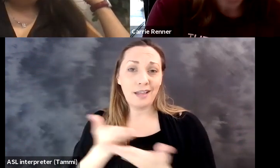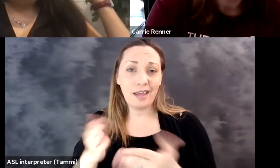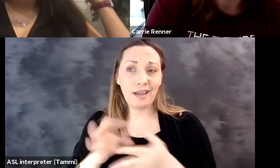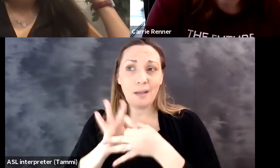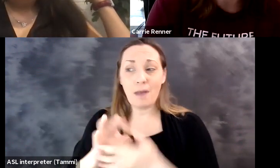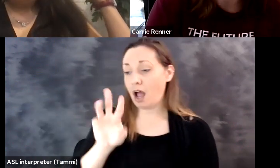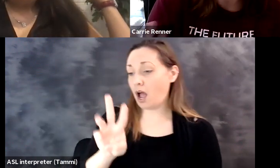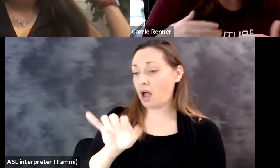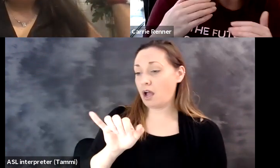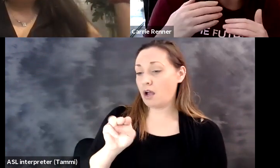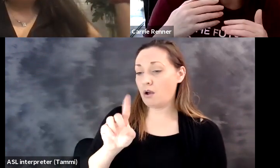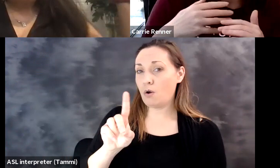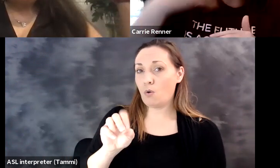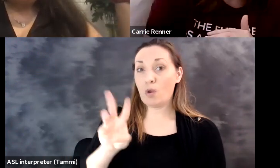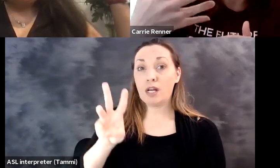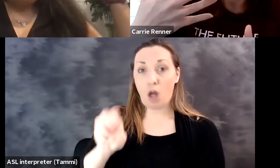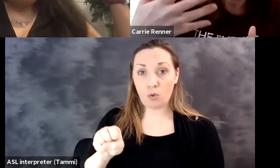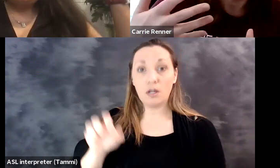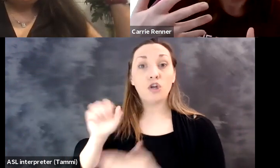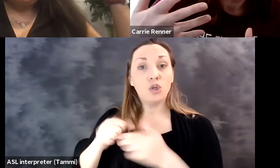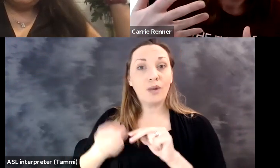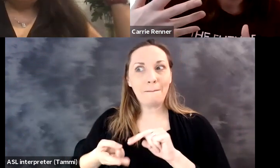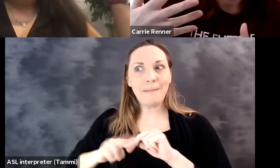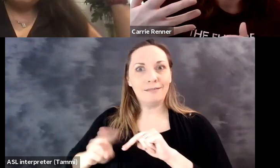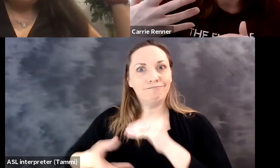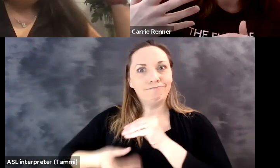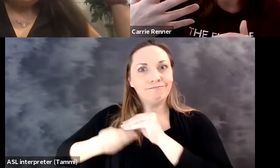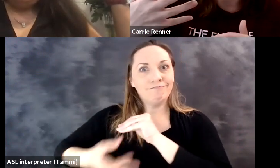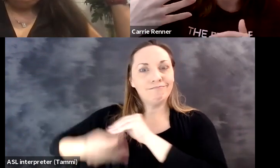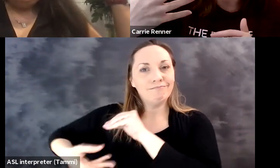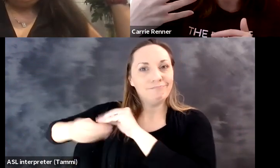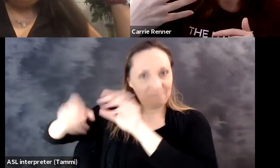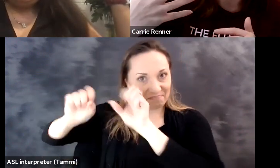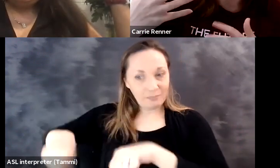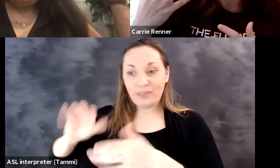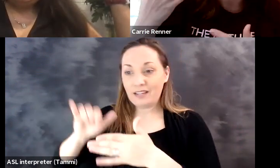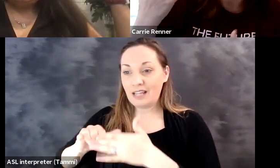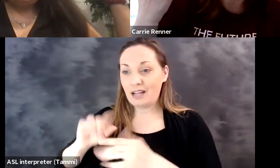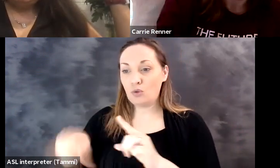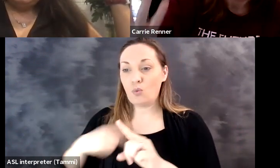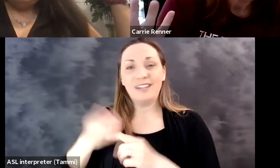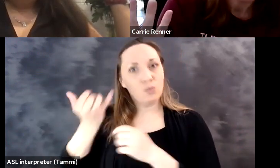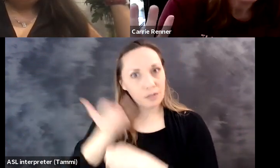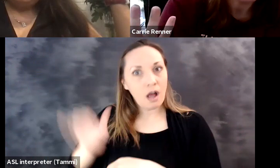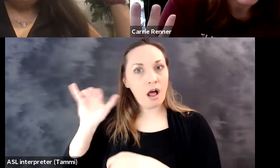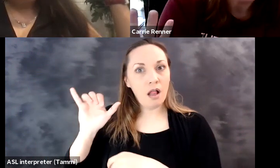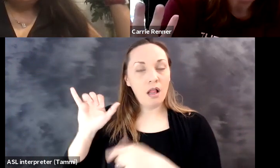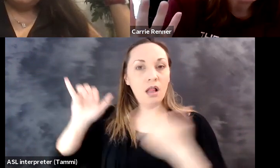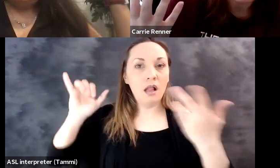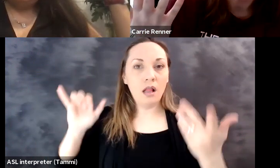And that's always been the -- one of the coolest parts about, say, Windows, is